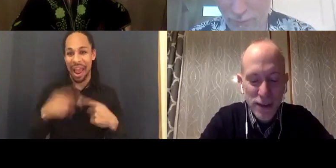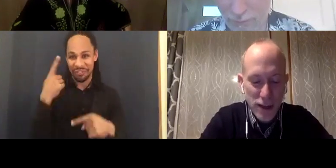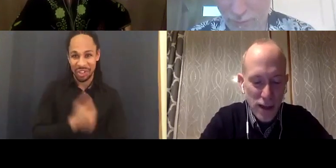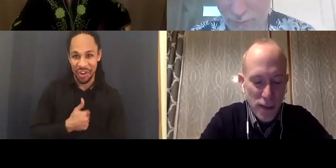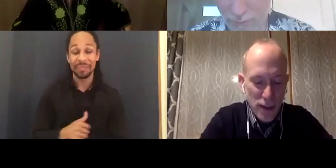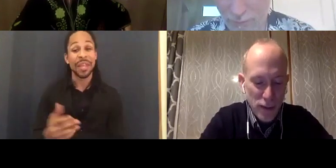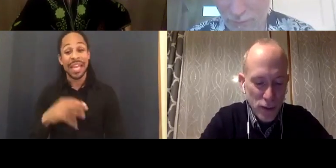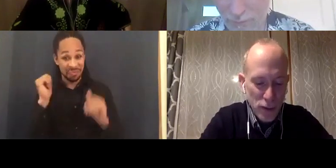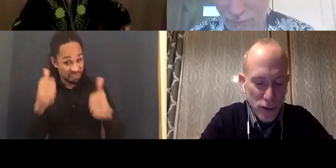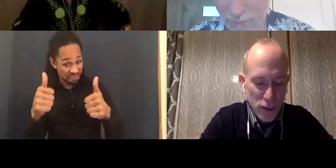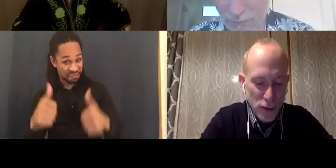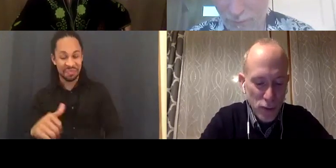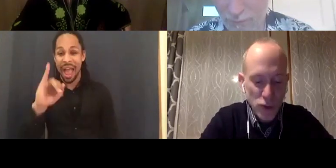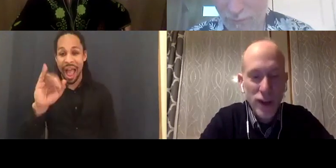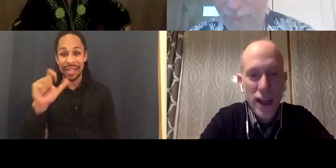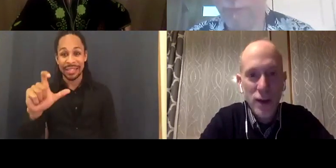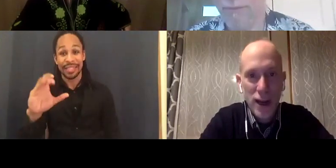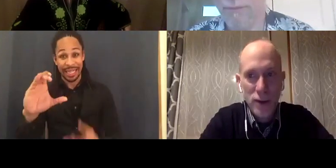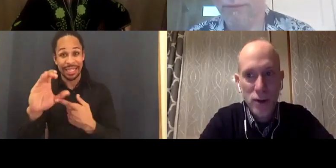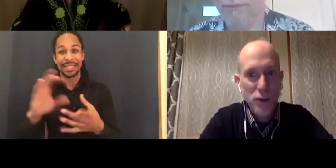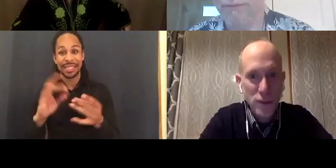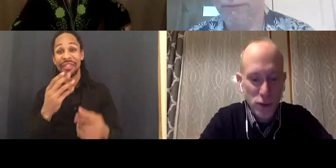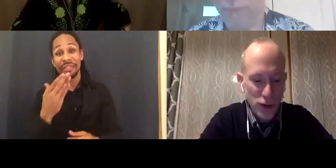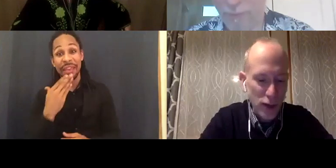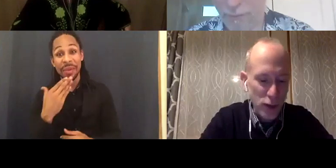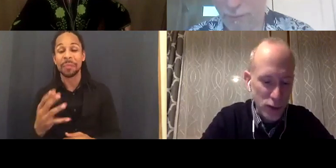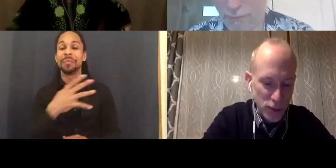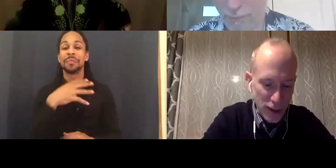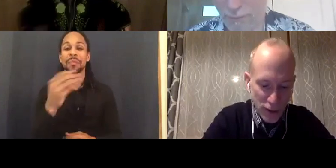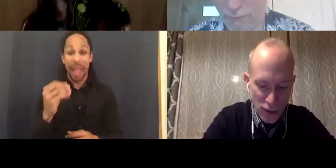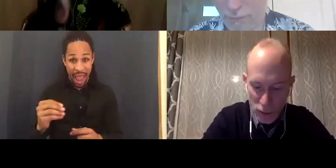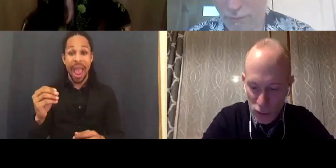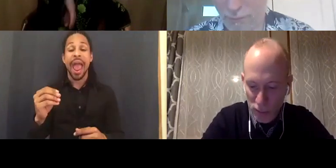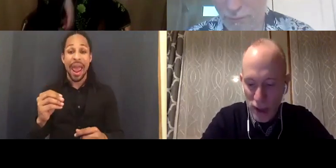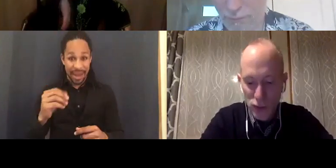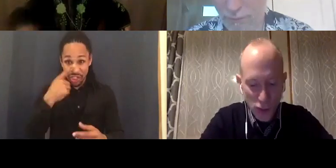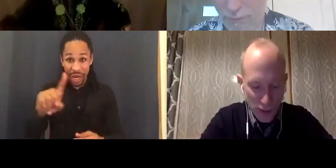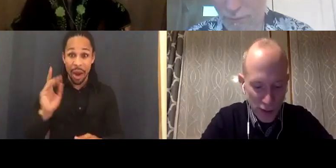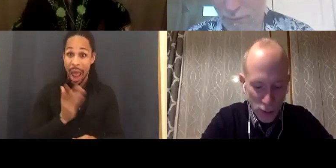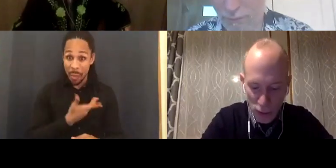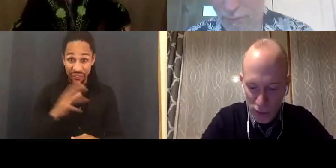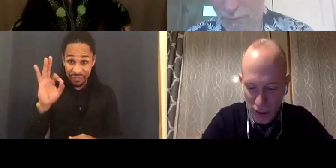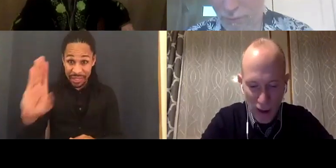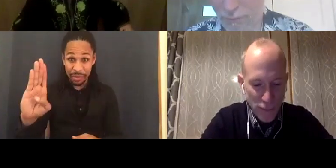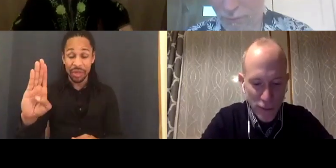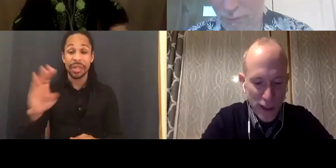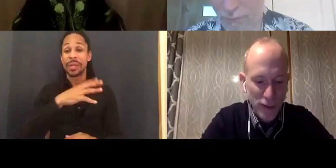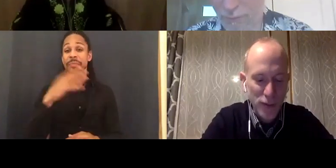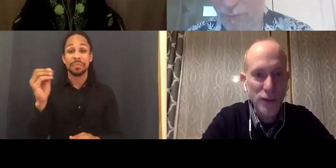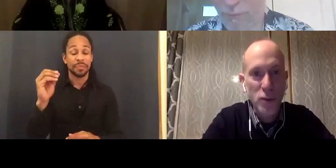Folks, check out our Facebook -- Q & As on YouTube. Join us here every night of this festival.